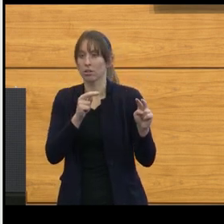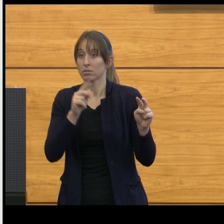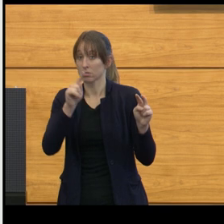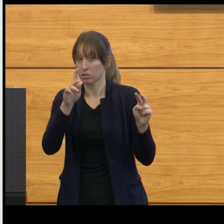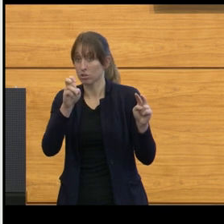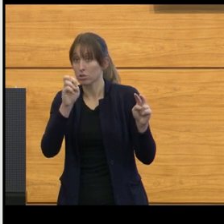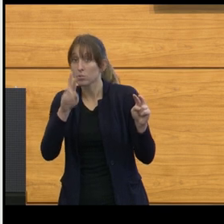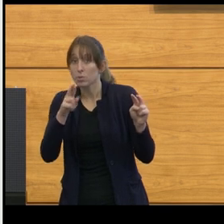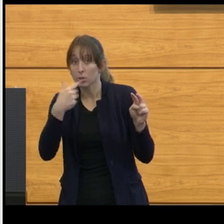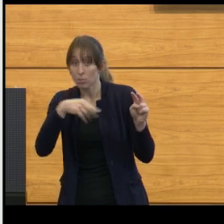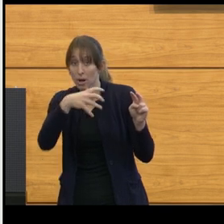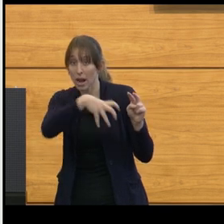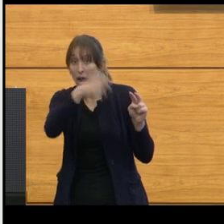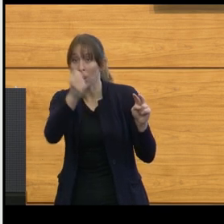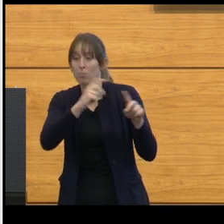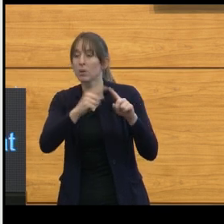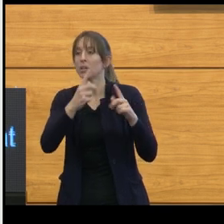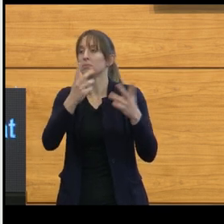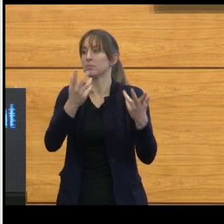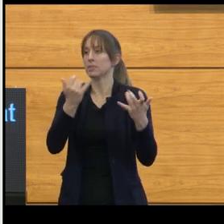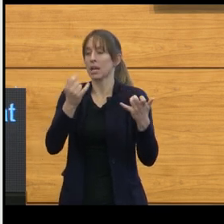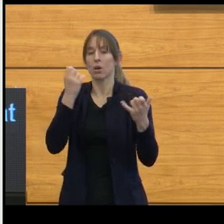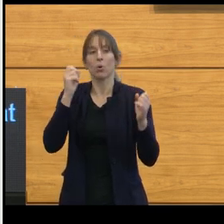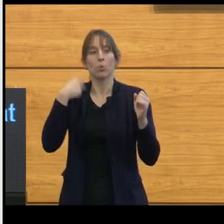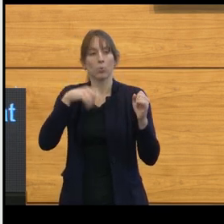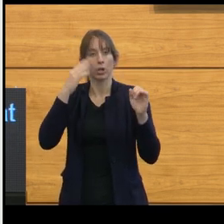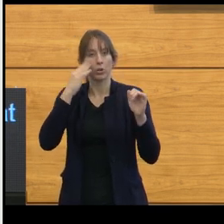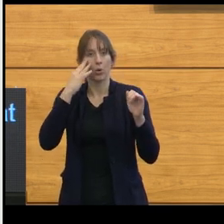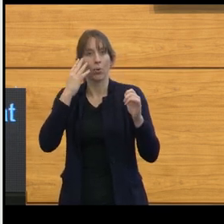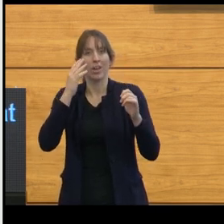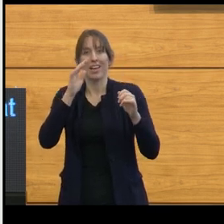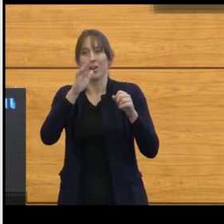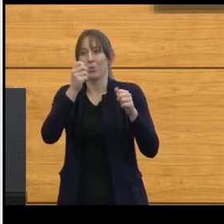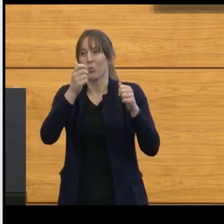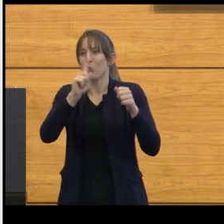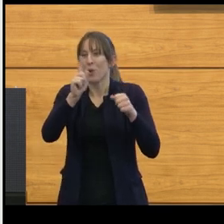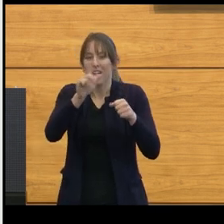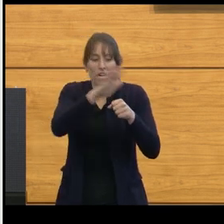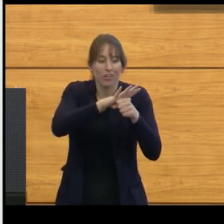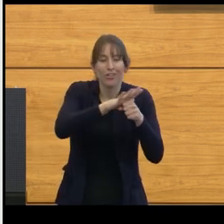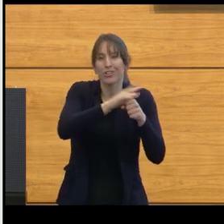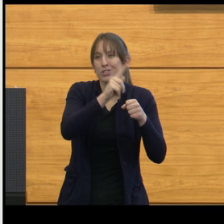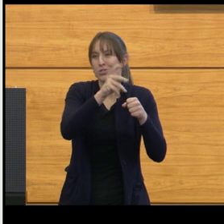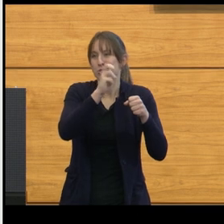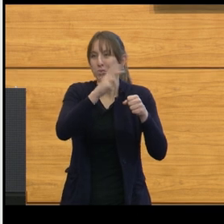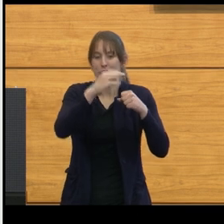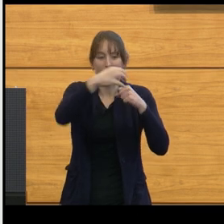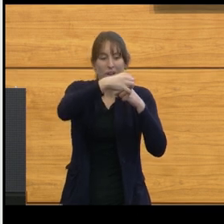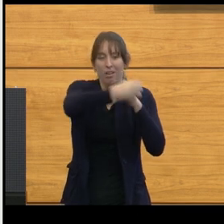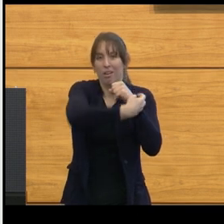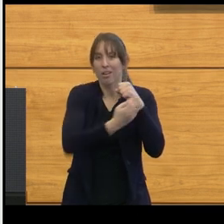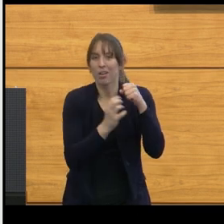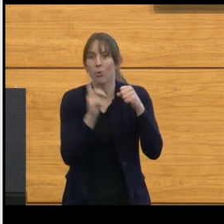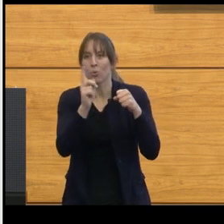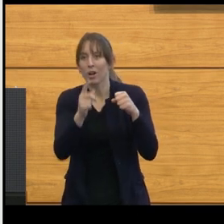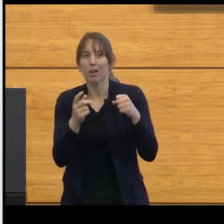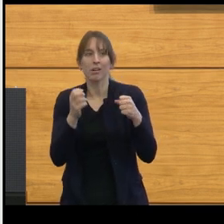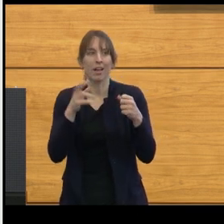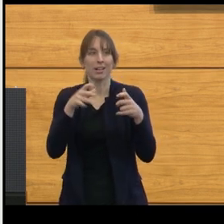that we're taking out, but the type of tumor, the area of tumor that we're resecting. And actually able to do this in real time